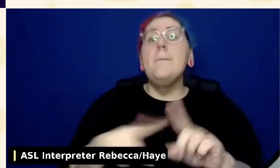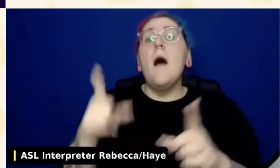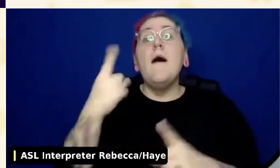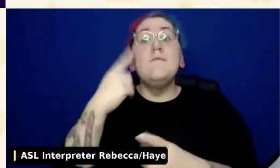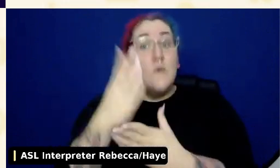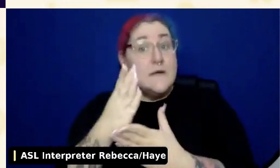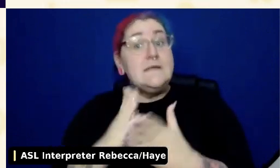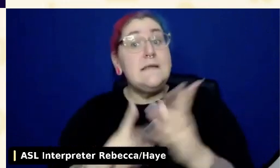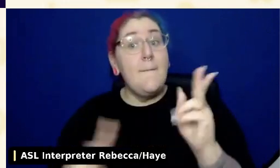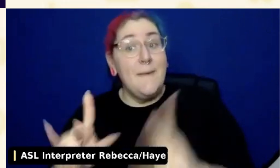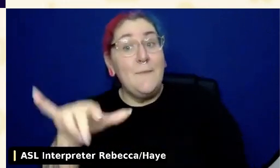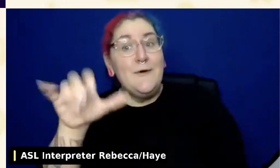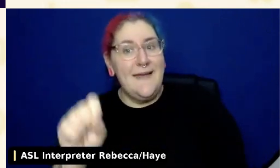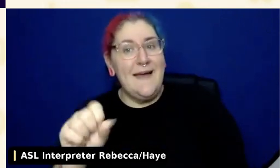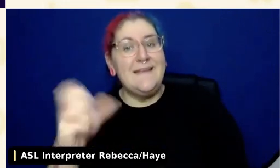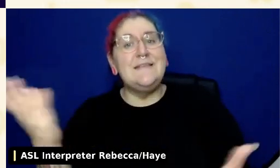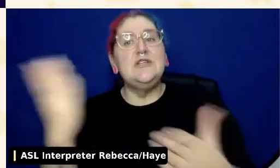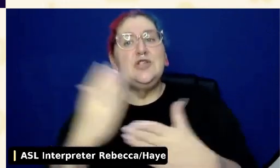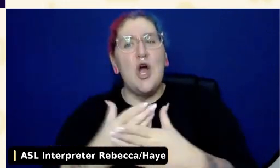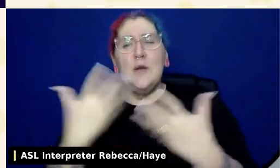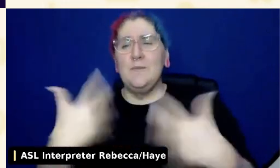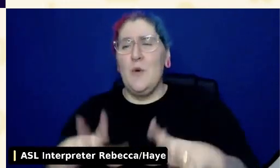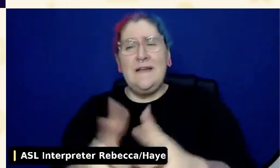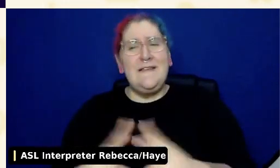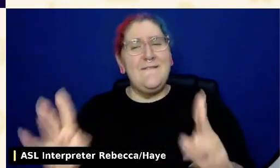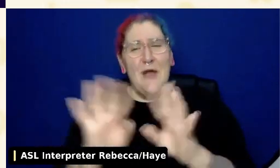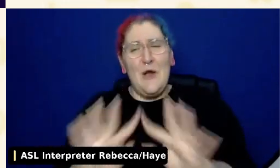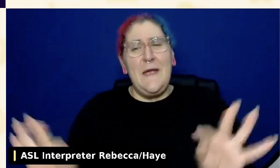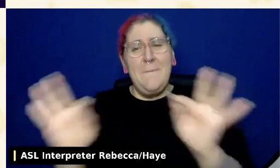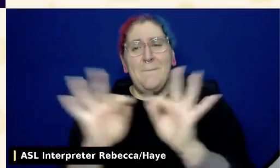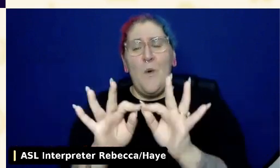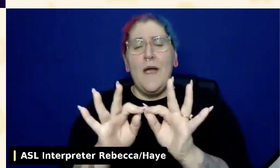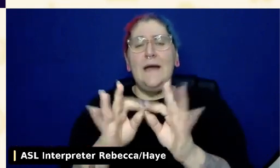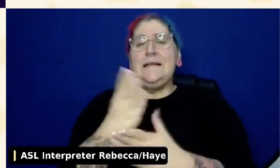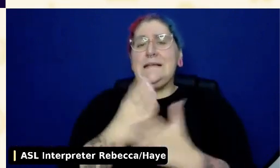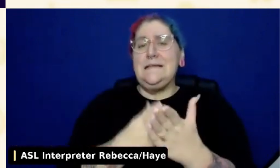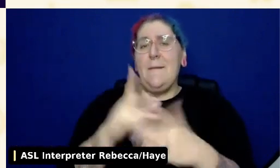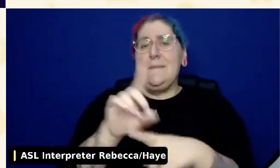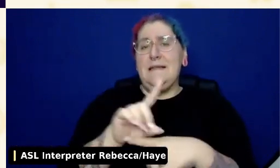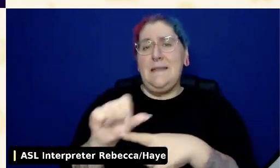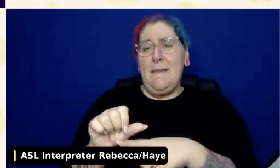Light sensitivity and other disabilities can make it difficult